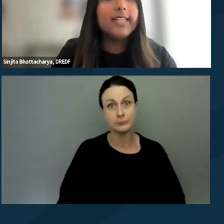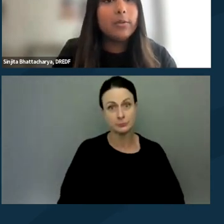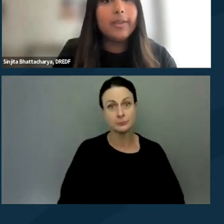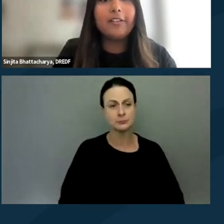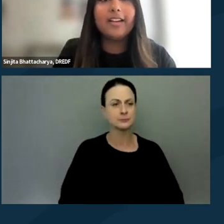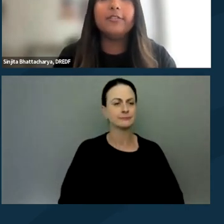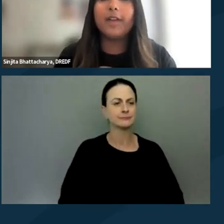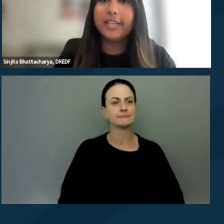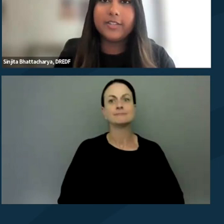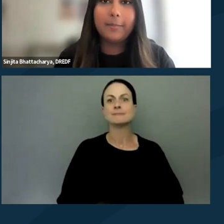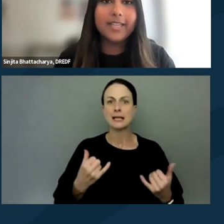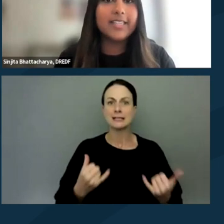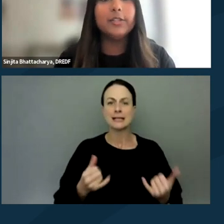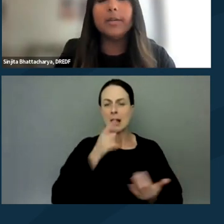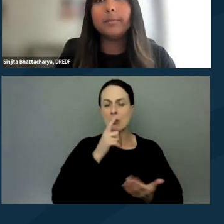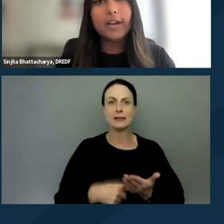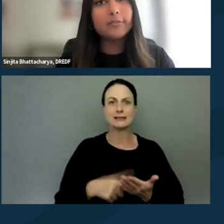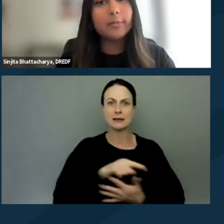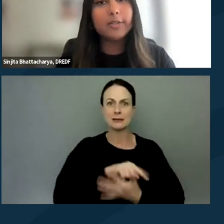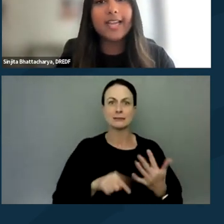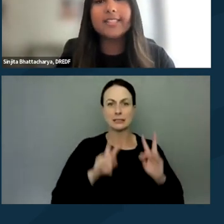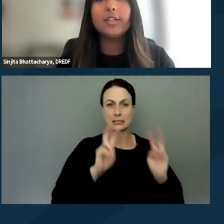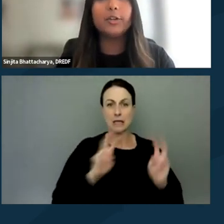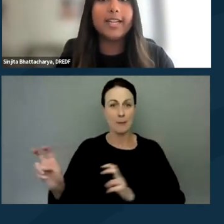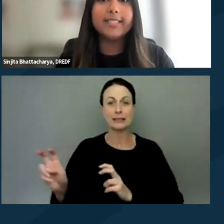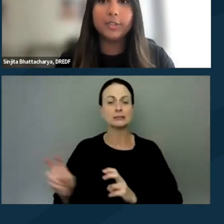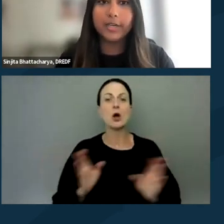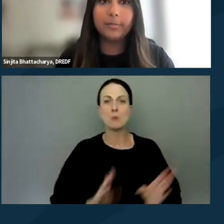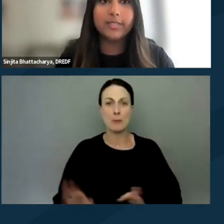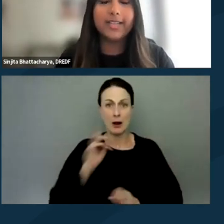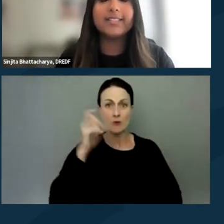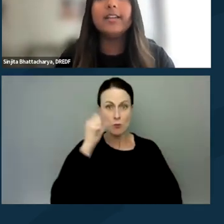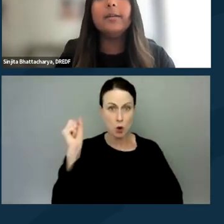Today, we'll be covering a variety of topics, including preparing for a protest, your rights during a protest,